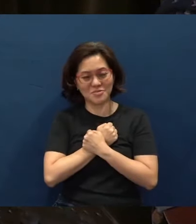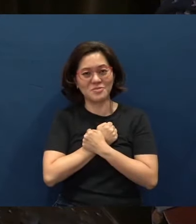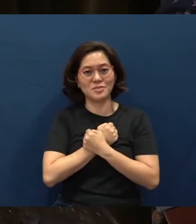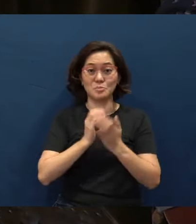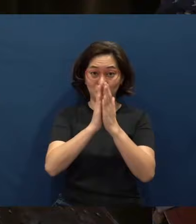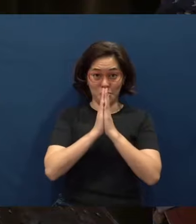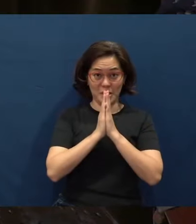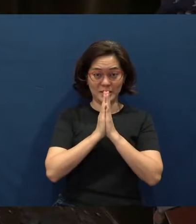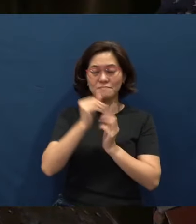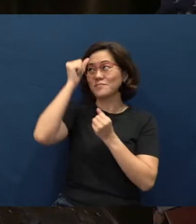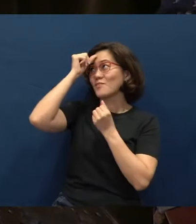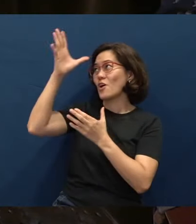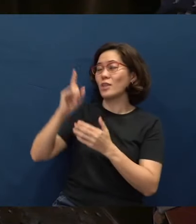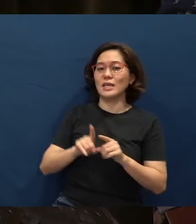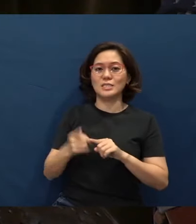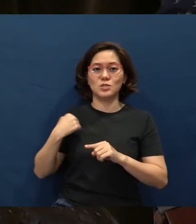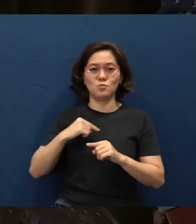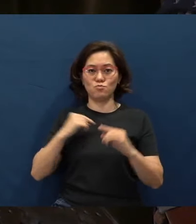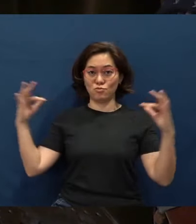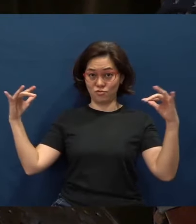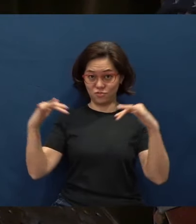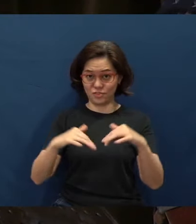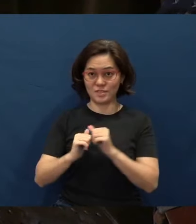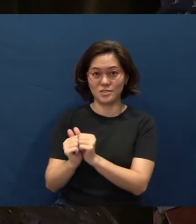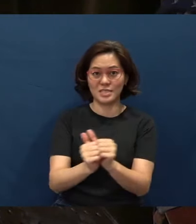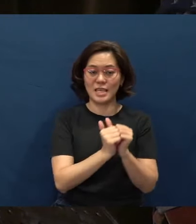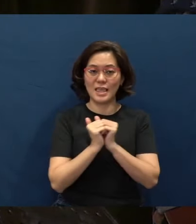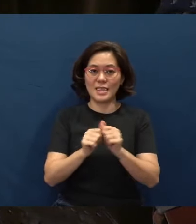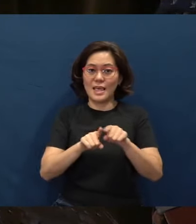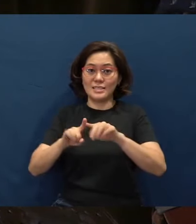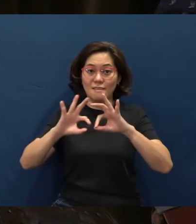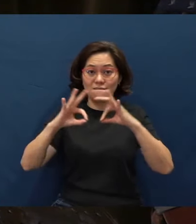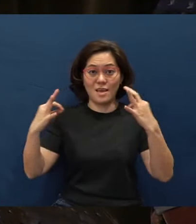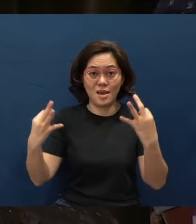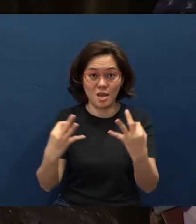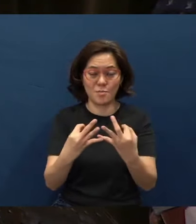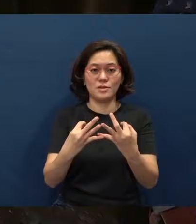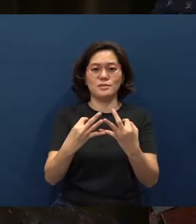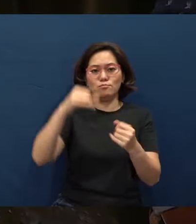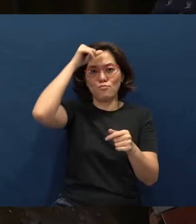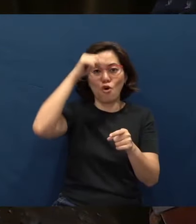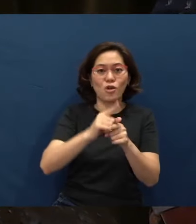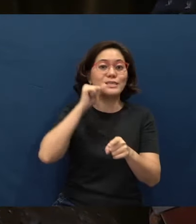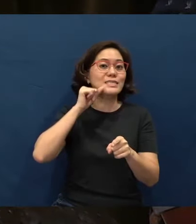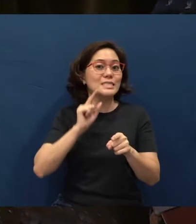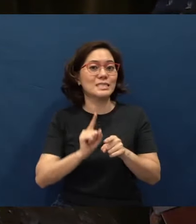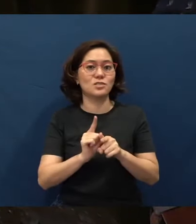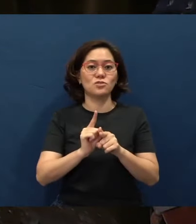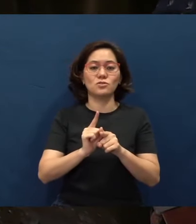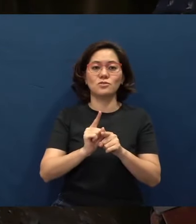Father, as we gather together as a family, brothers and sisters, coming together